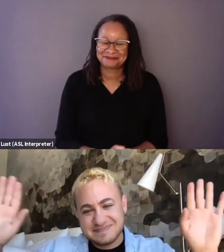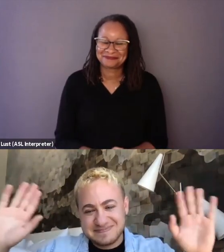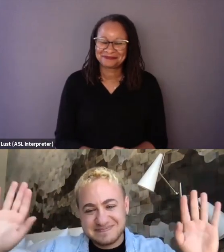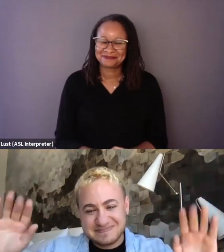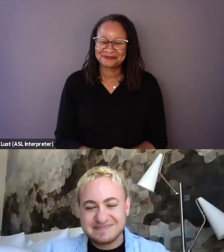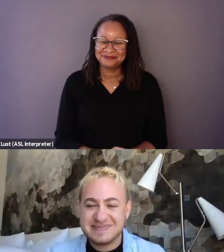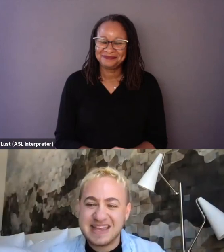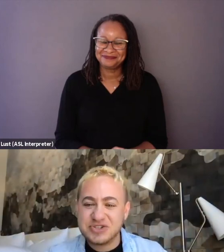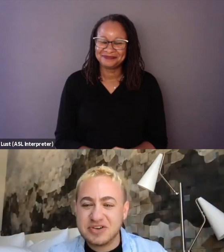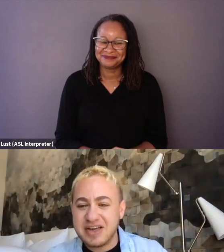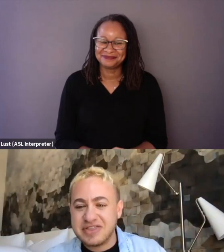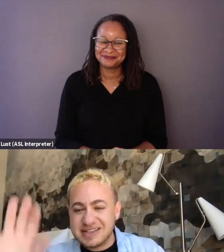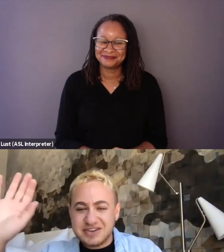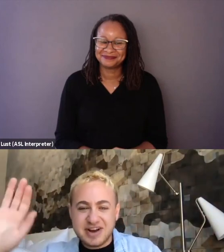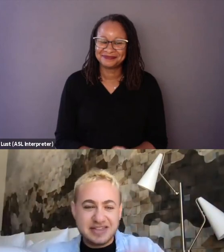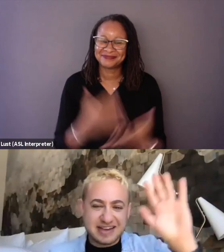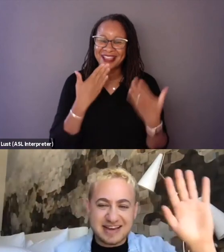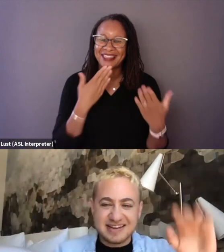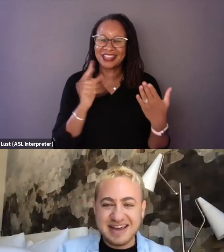Thank you. Thanks Tre'vell, thanks Andrea, thanks IDA.